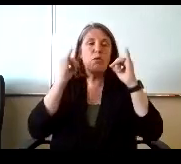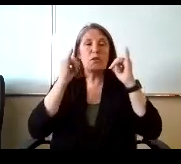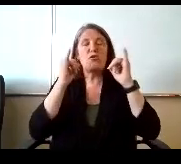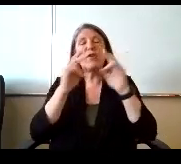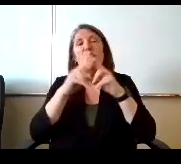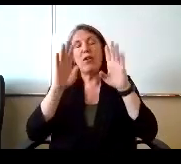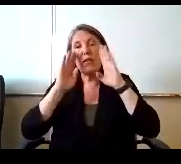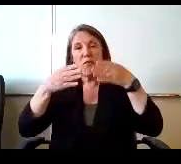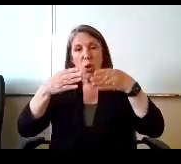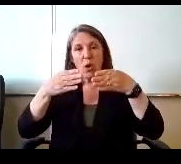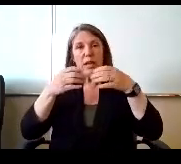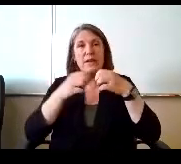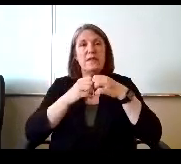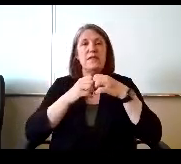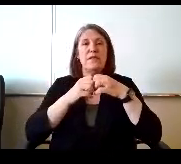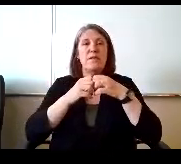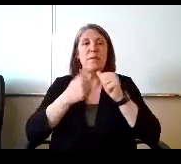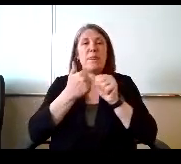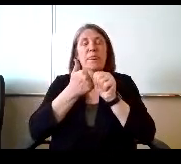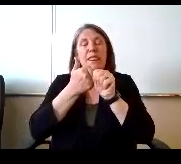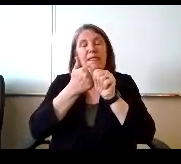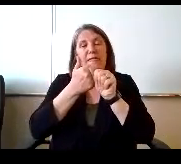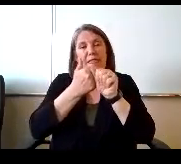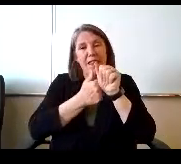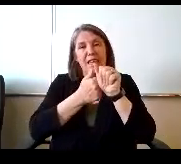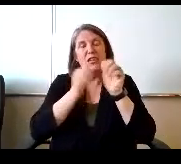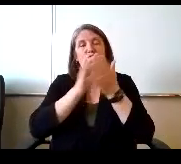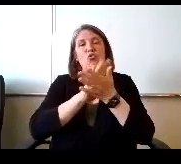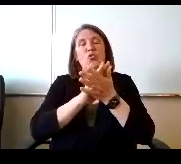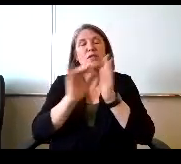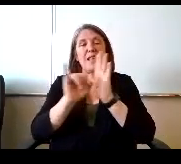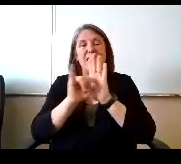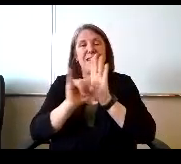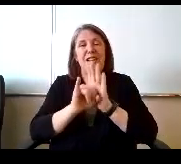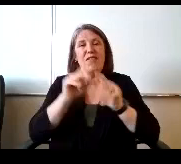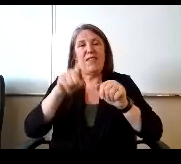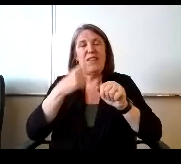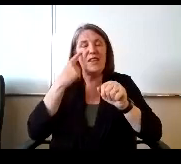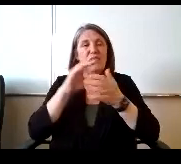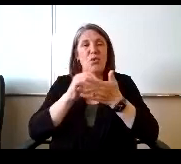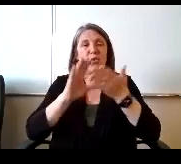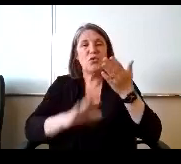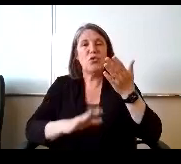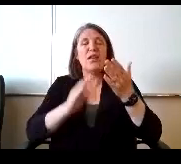It will be very focused. Each of the schools are identifying the needs of the students and